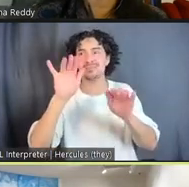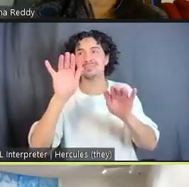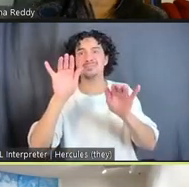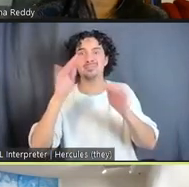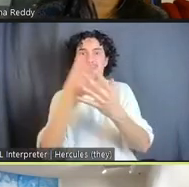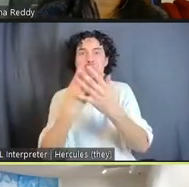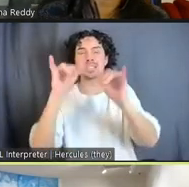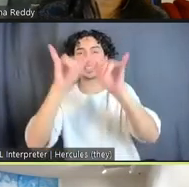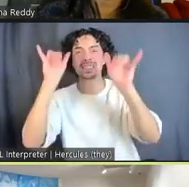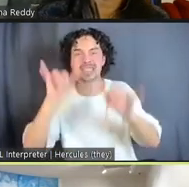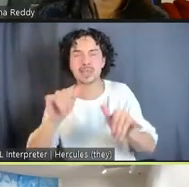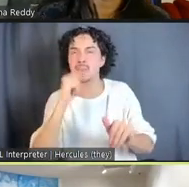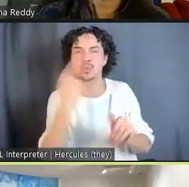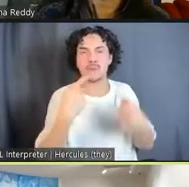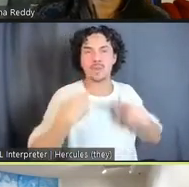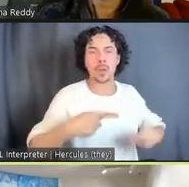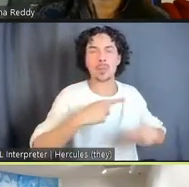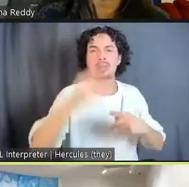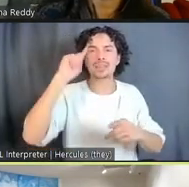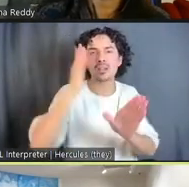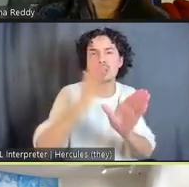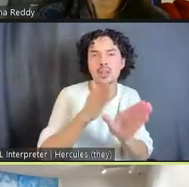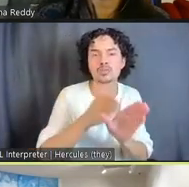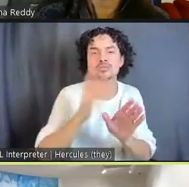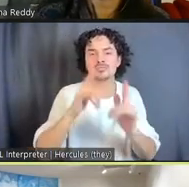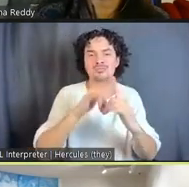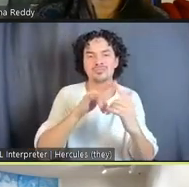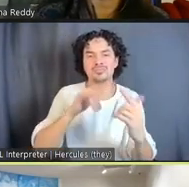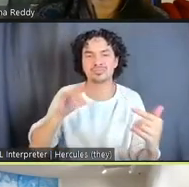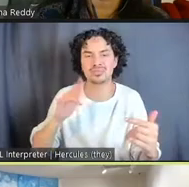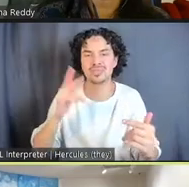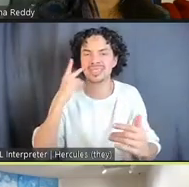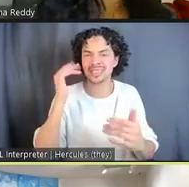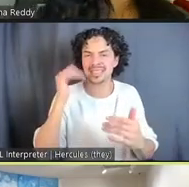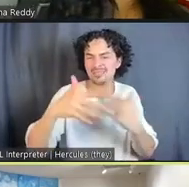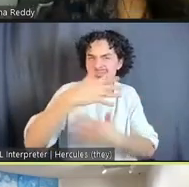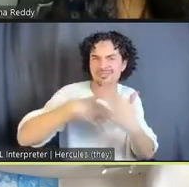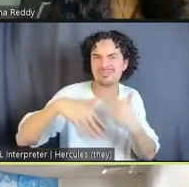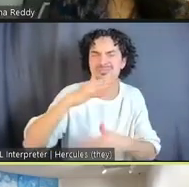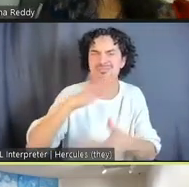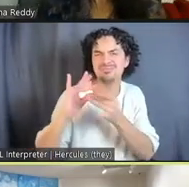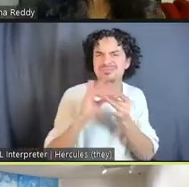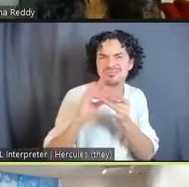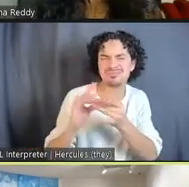And then with penal time I was thinking about this way that we, in our current